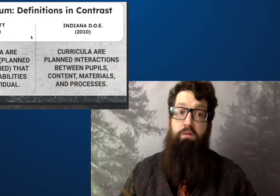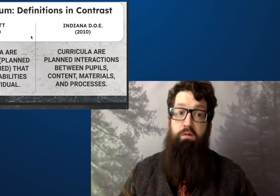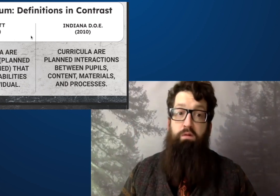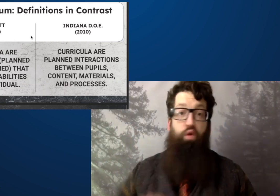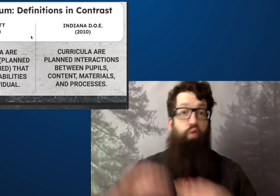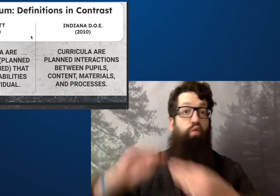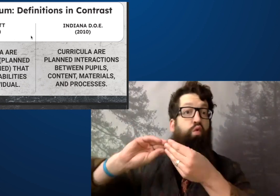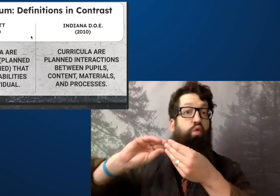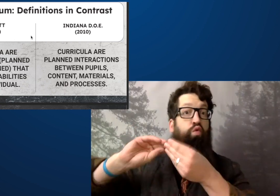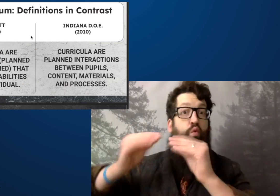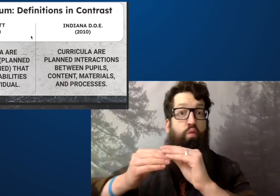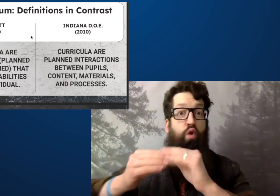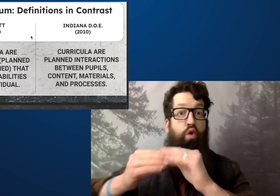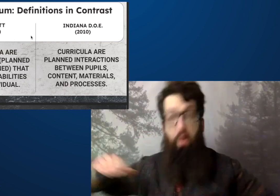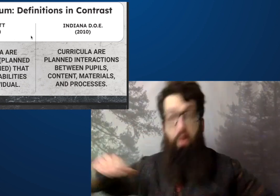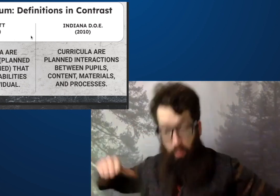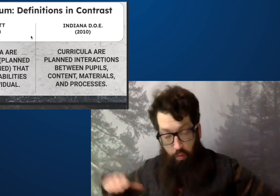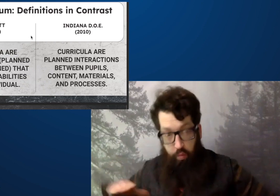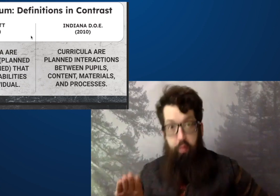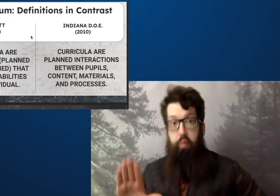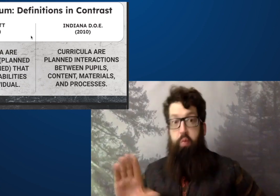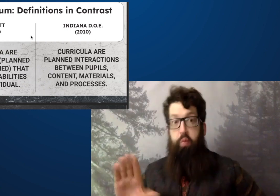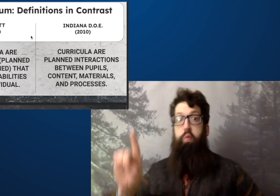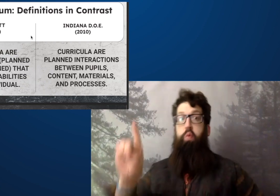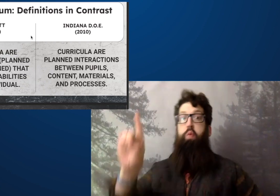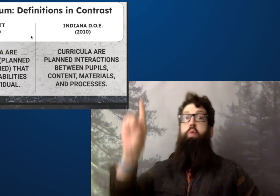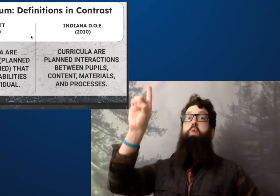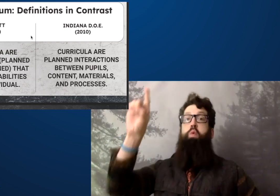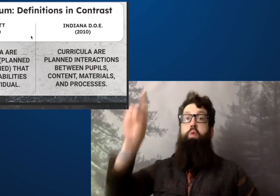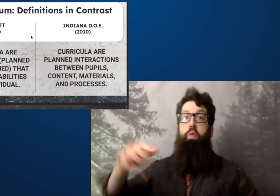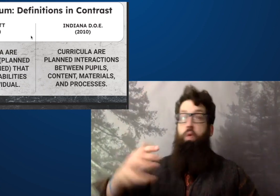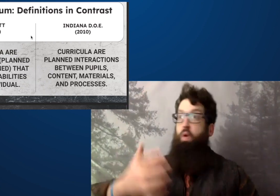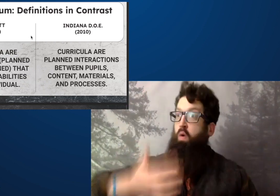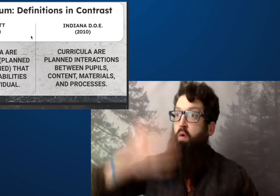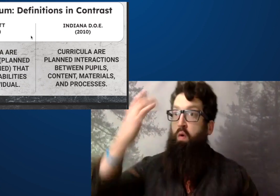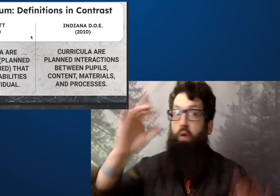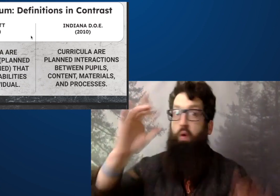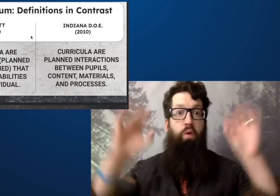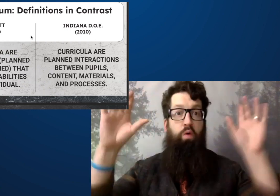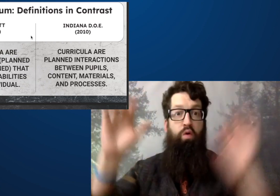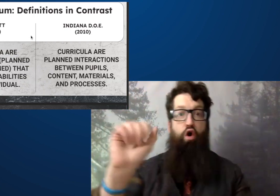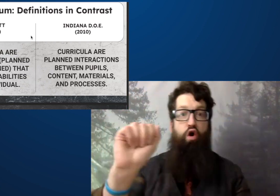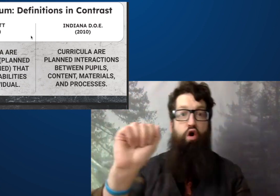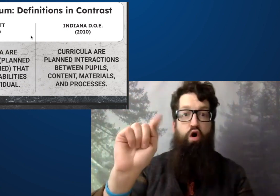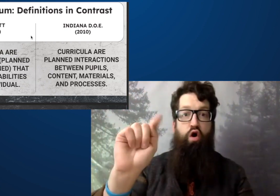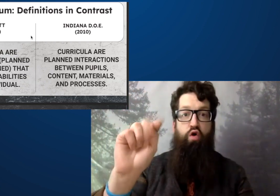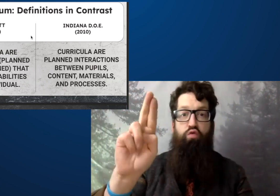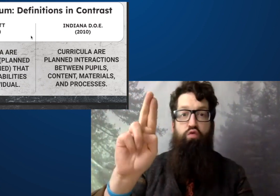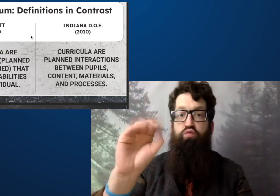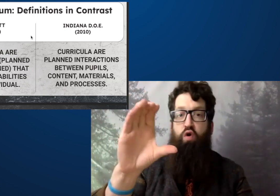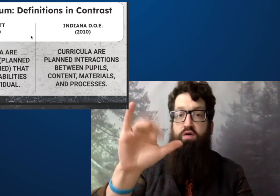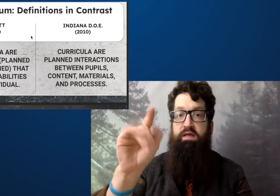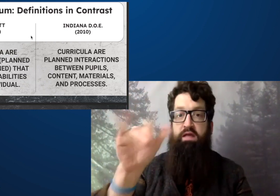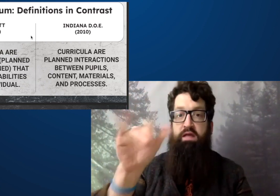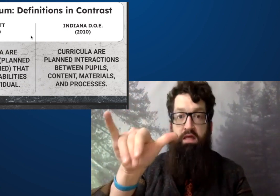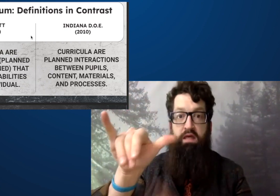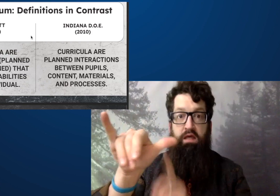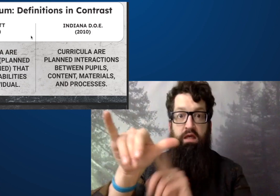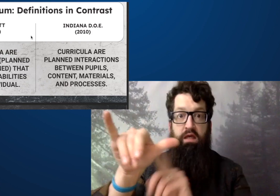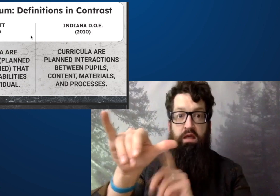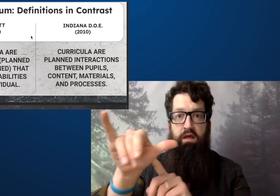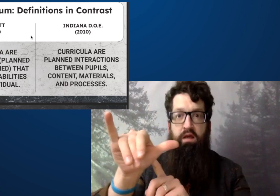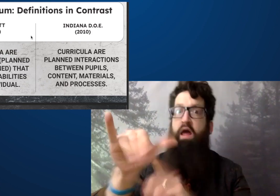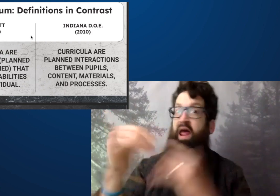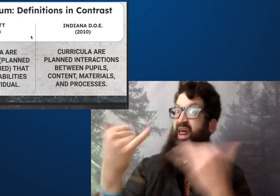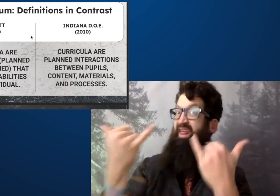happening, and the numbers have increased since